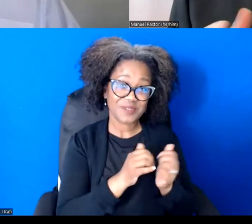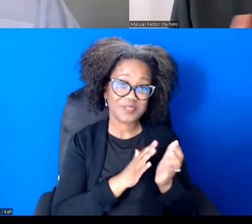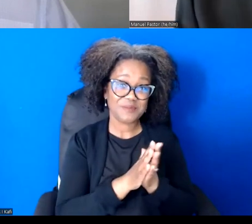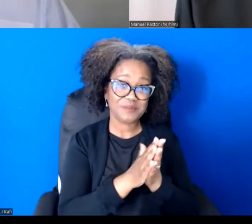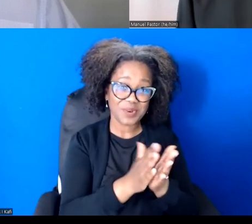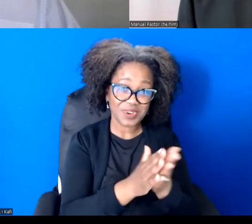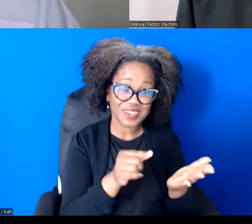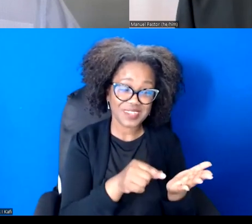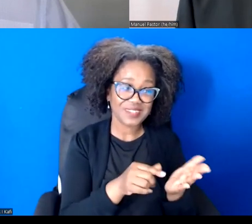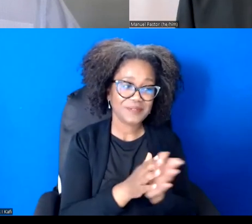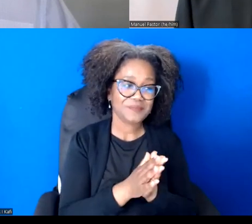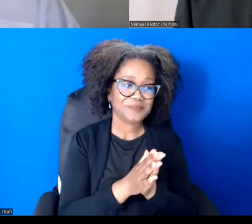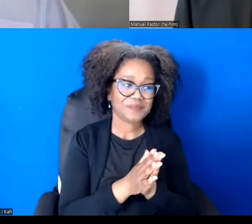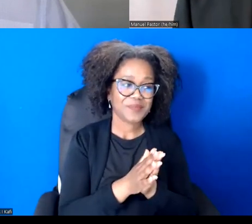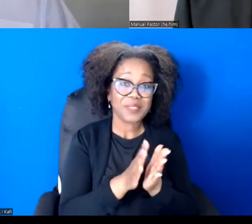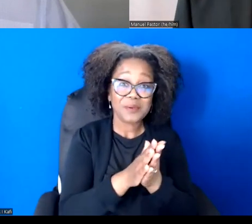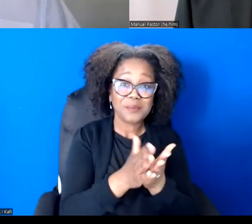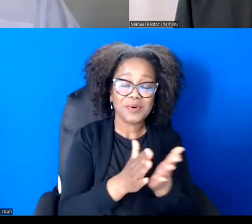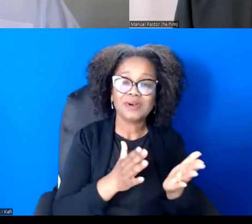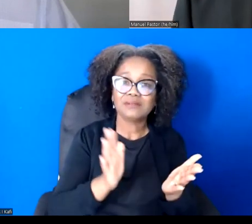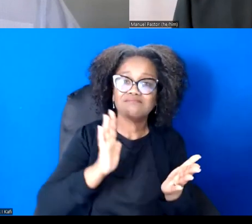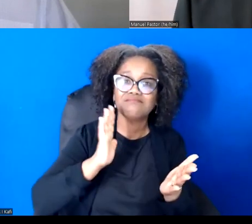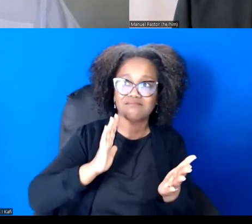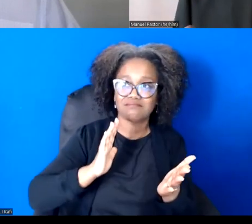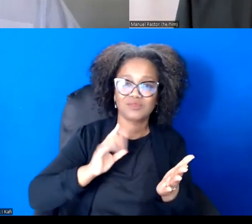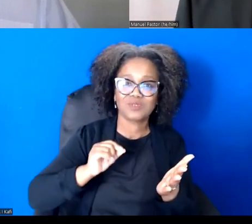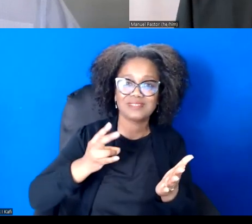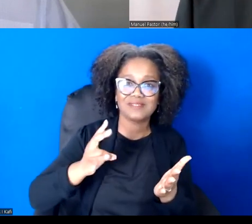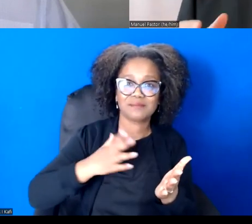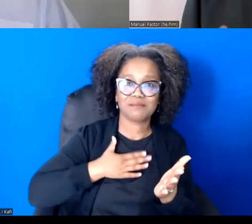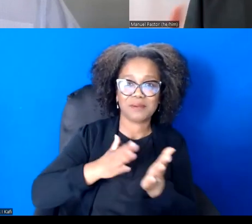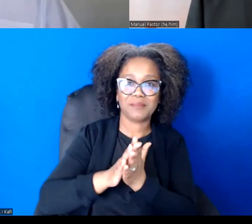after my book, State of Resistance, trying to draft an economic program for the state